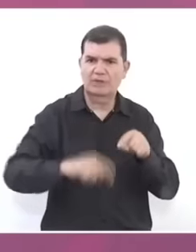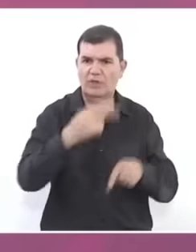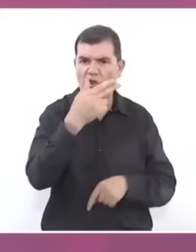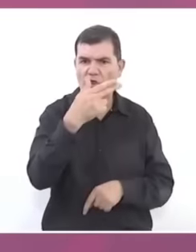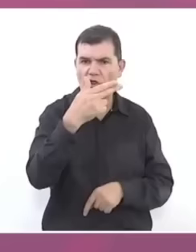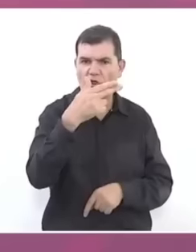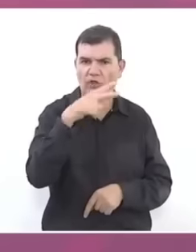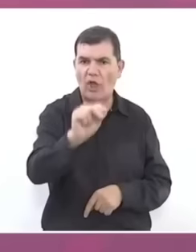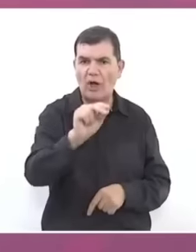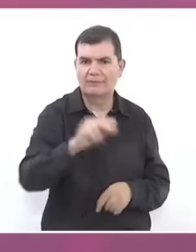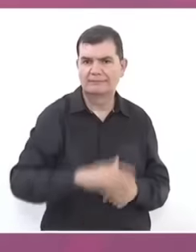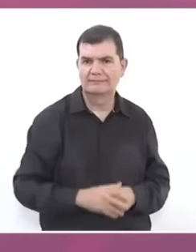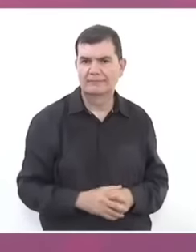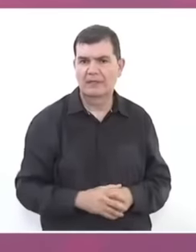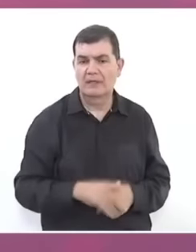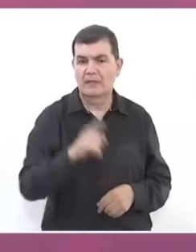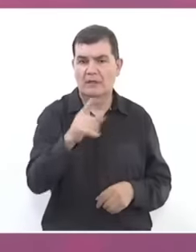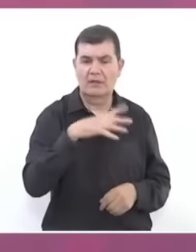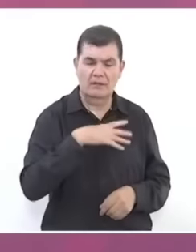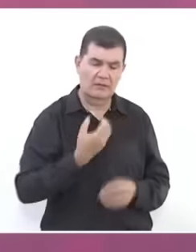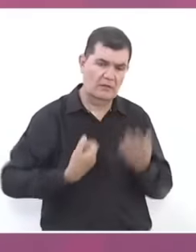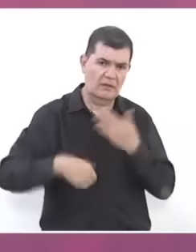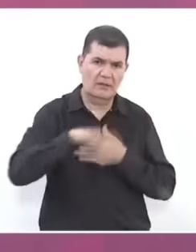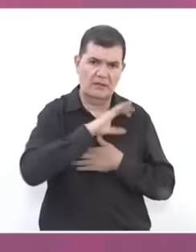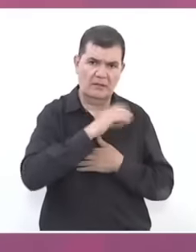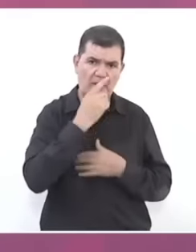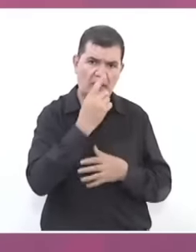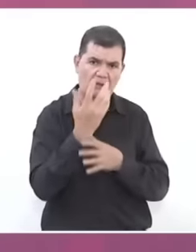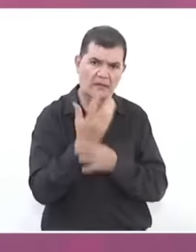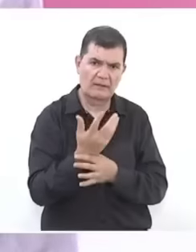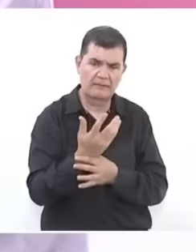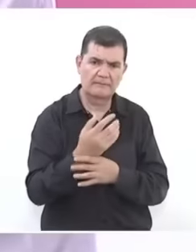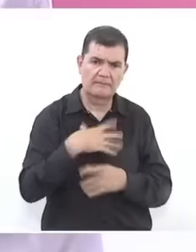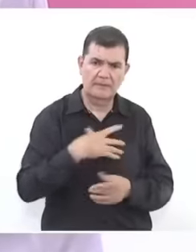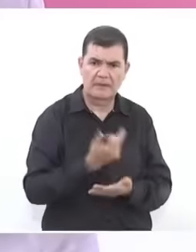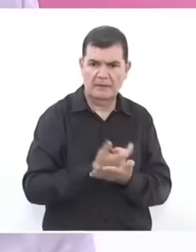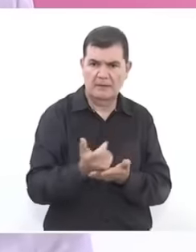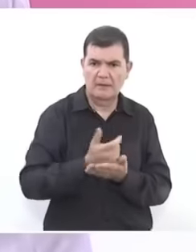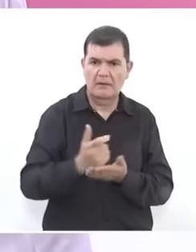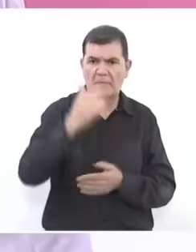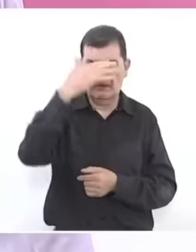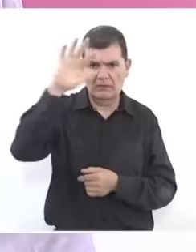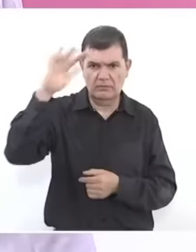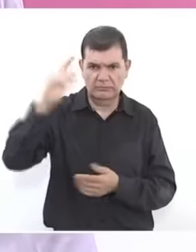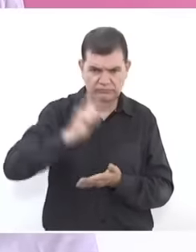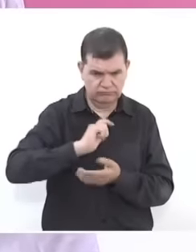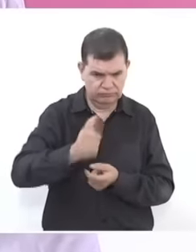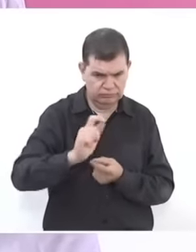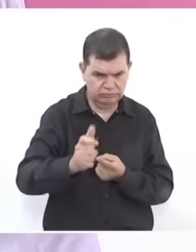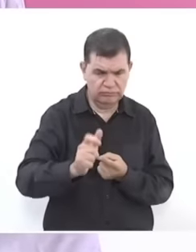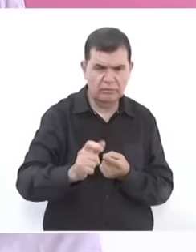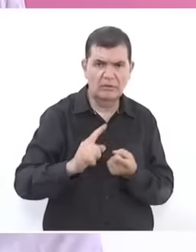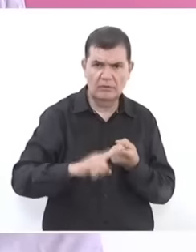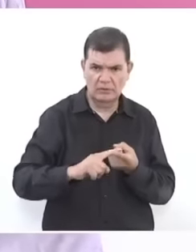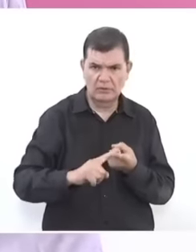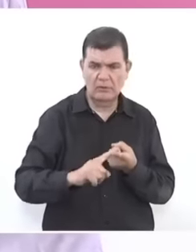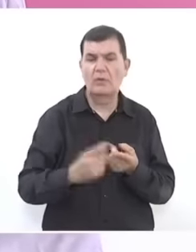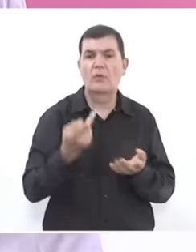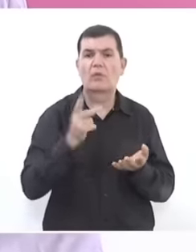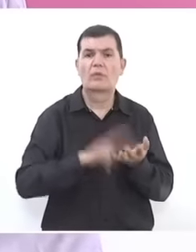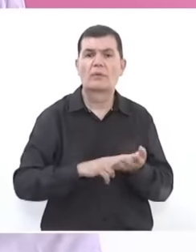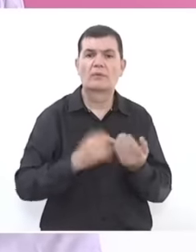not only. That's what Claudia says, let's see what the pension is for the elderly and let the doctors and